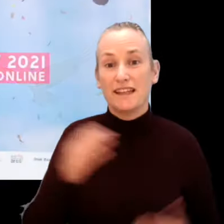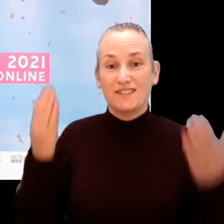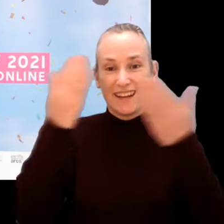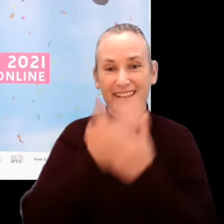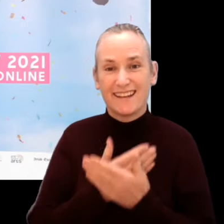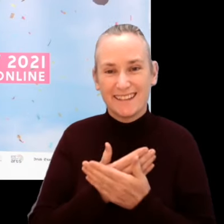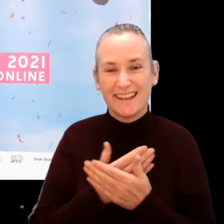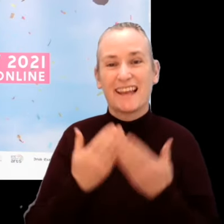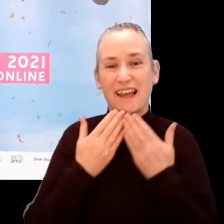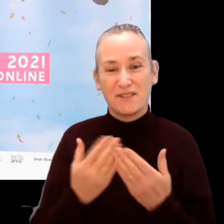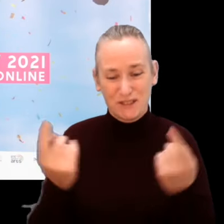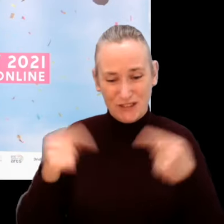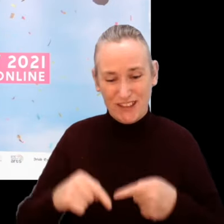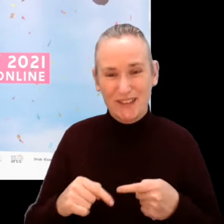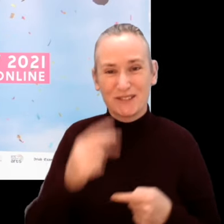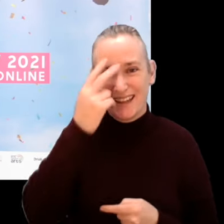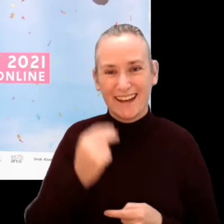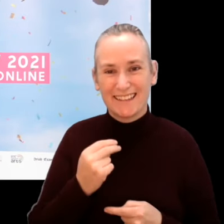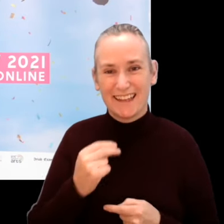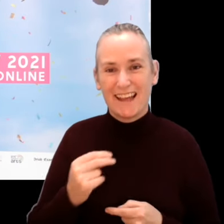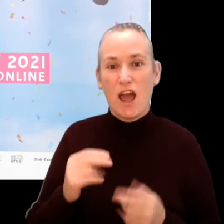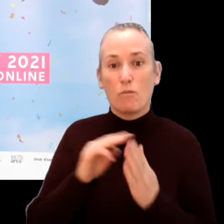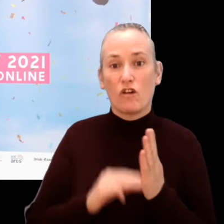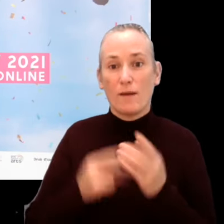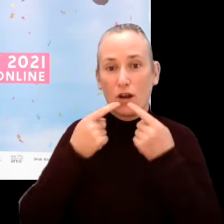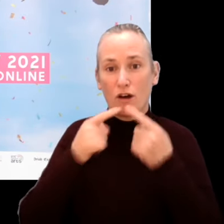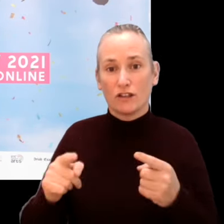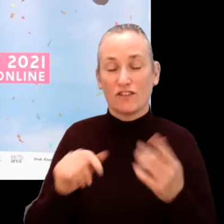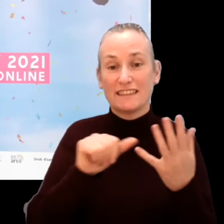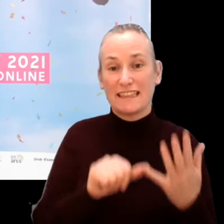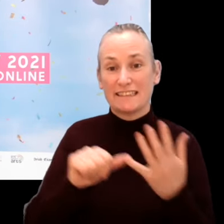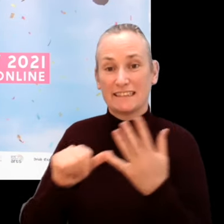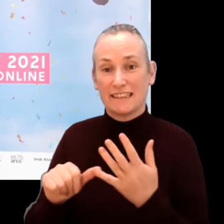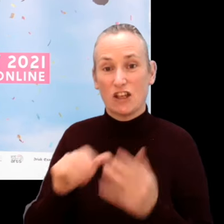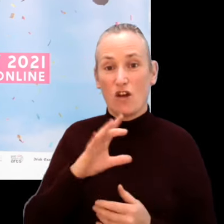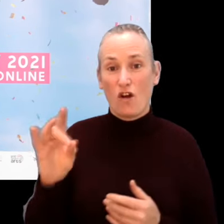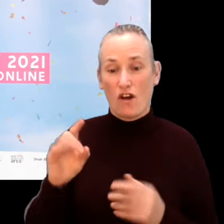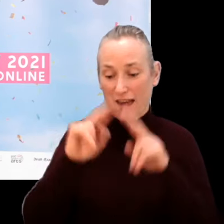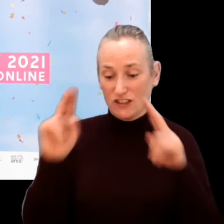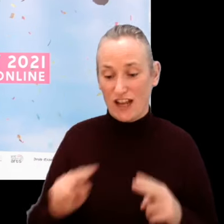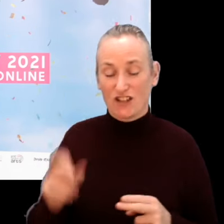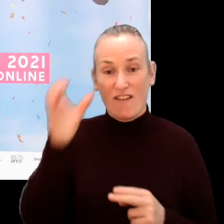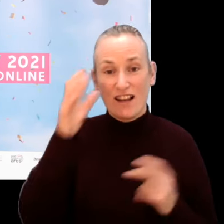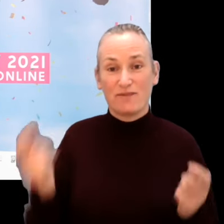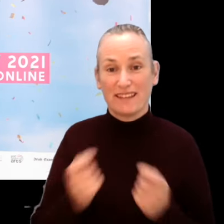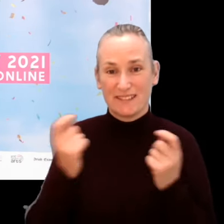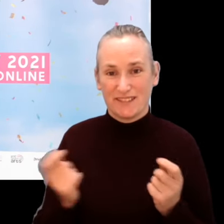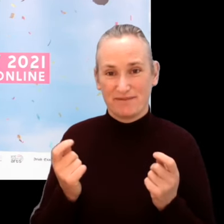Good evening. Thank you for joining us tonight for the programme launch of the 66th Cork International Film Festival.